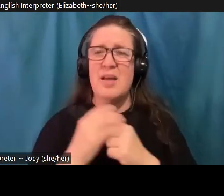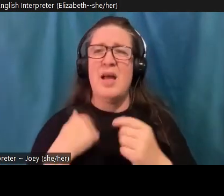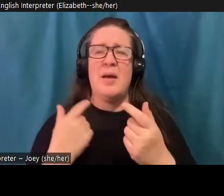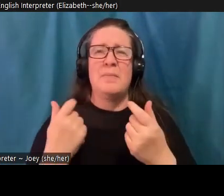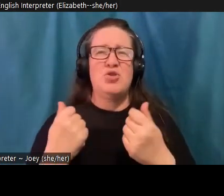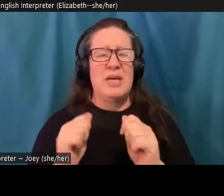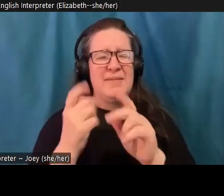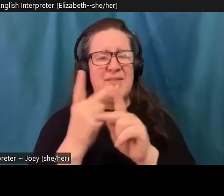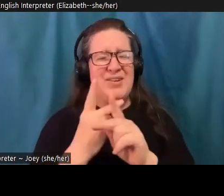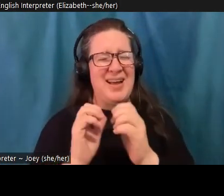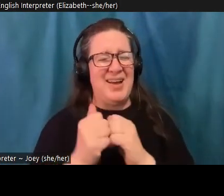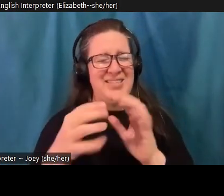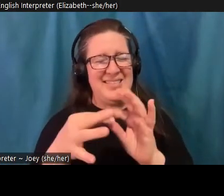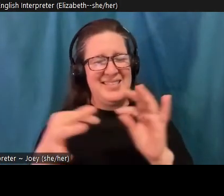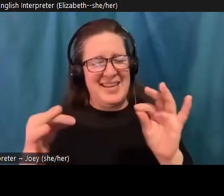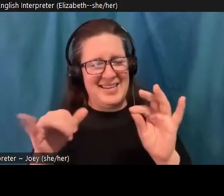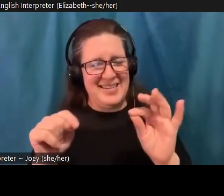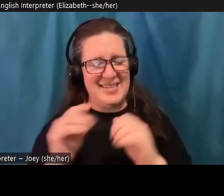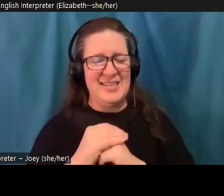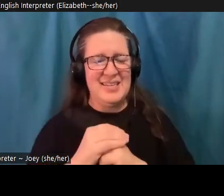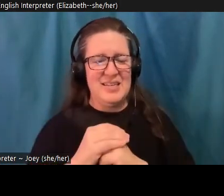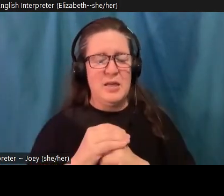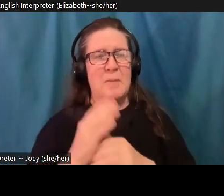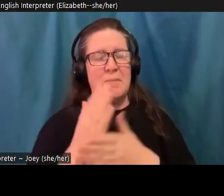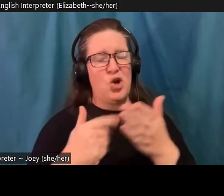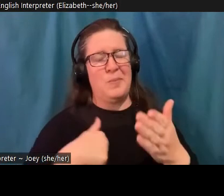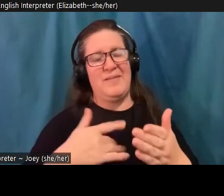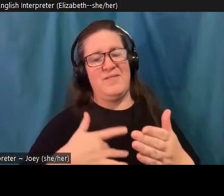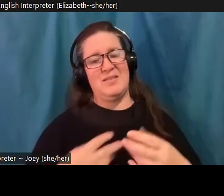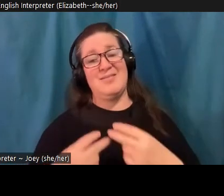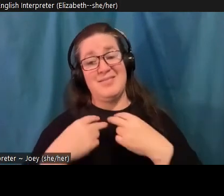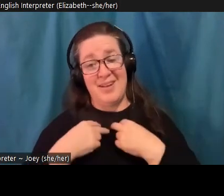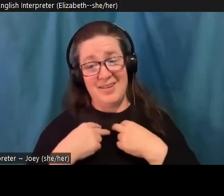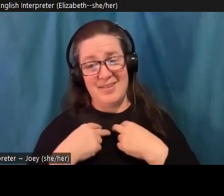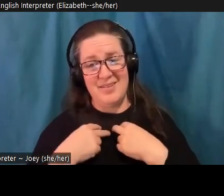this. But like, it, I think part of me can feel stuck, because it feels like, well, so much of this is coming like directly